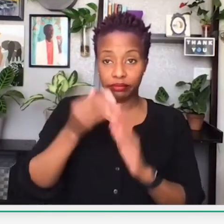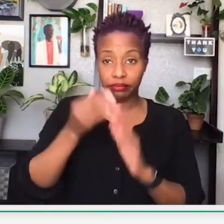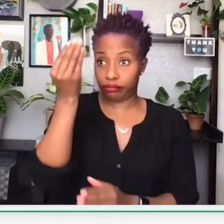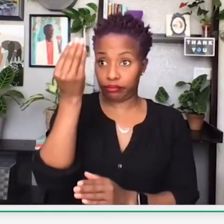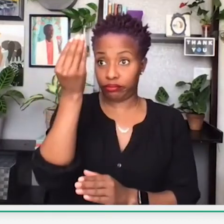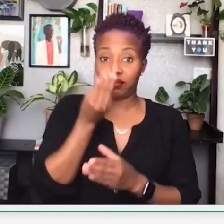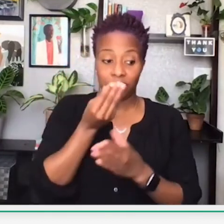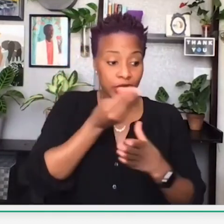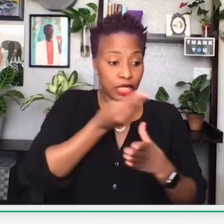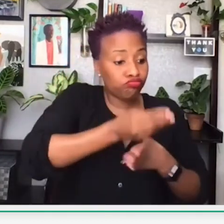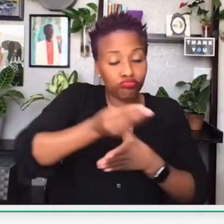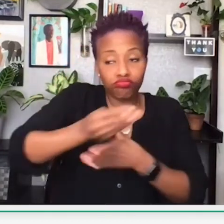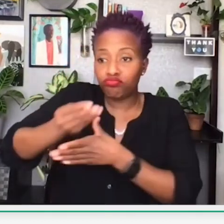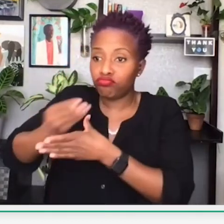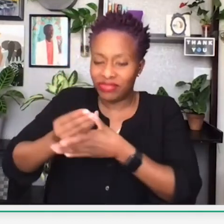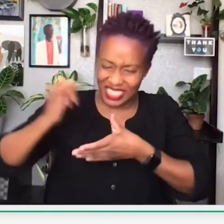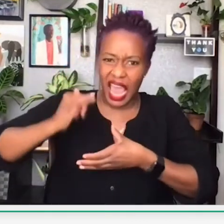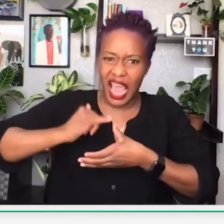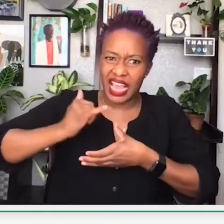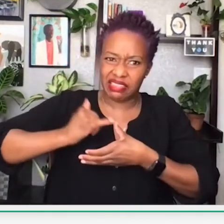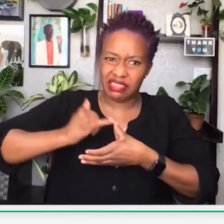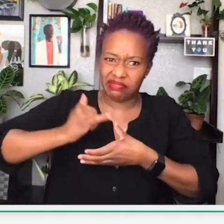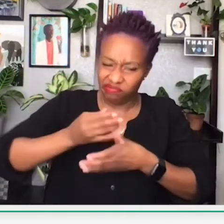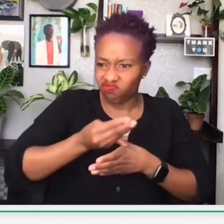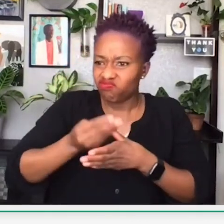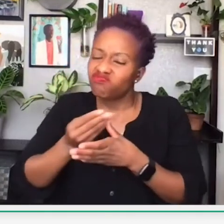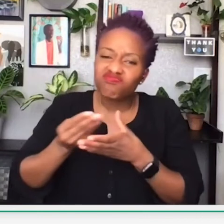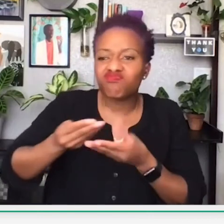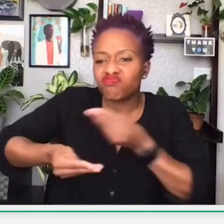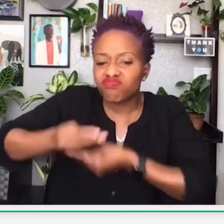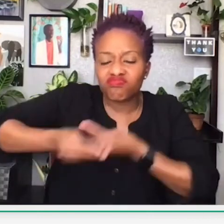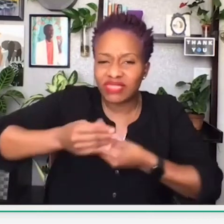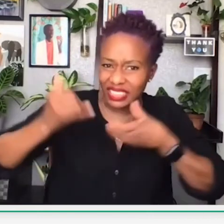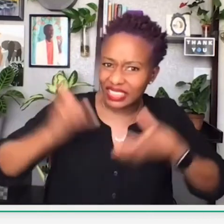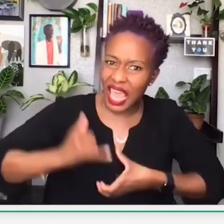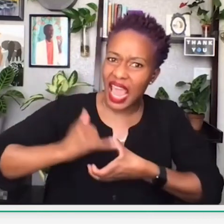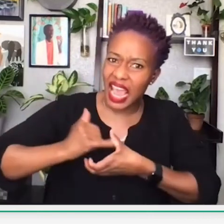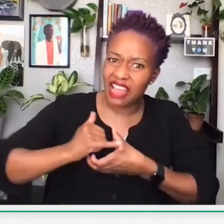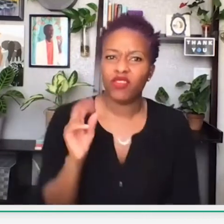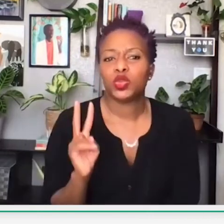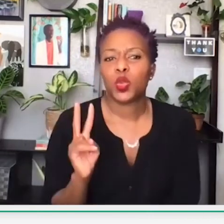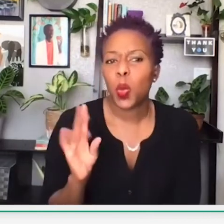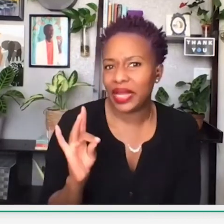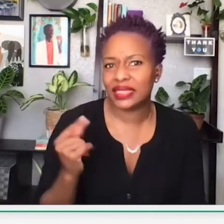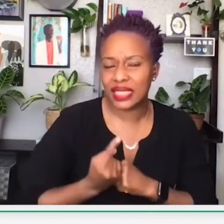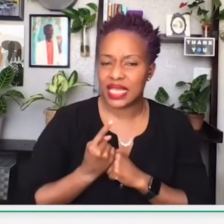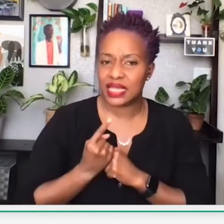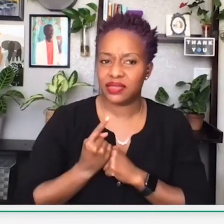The Asian community would spend that amount, and it will stay within their